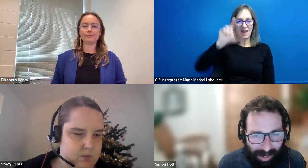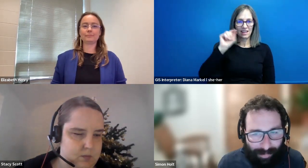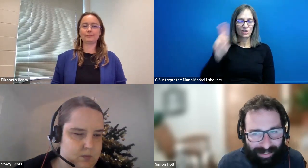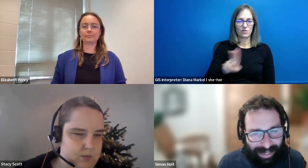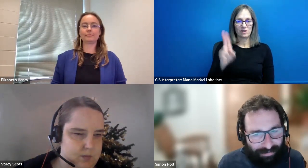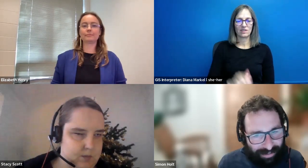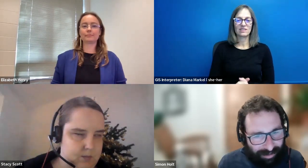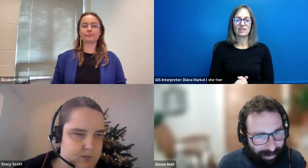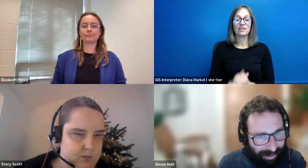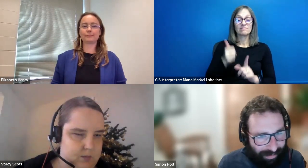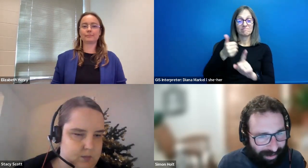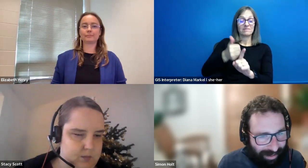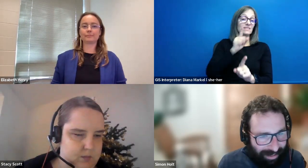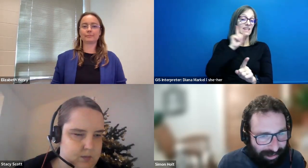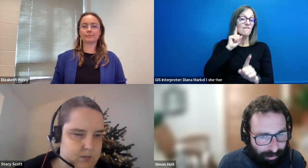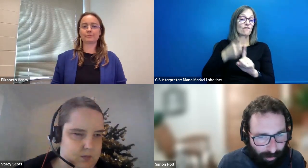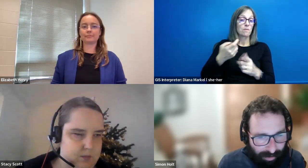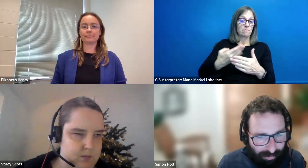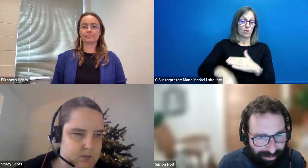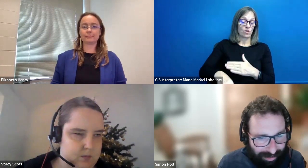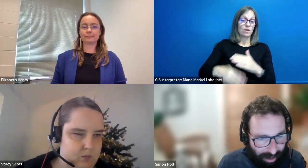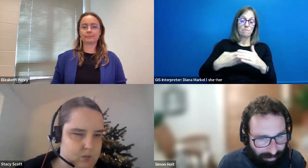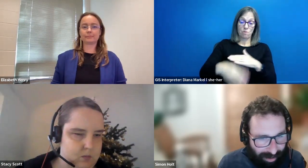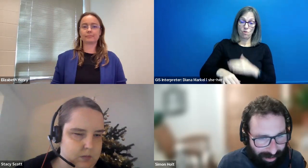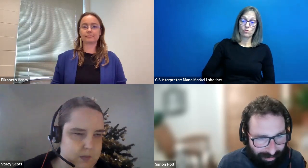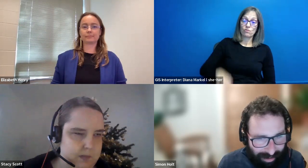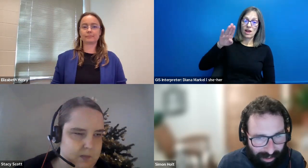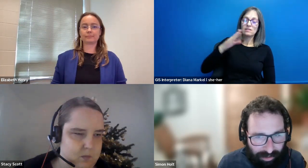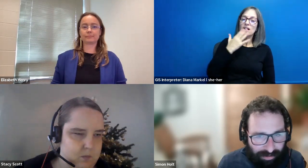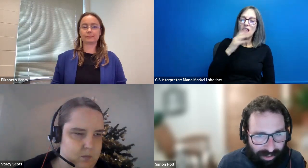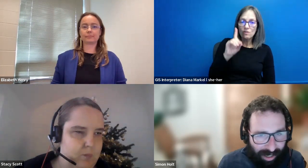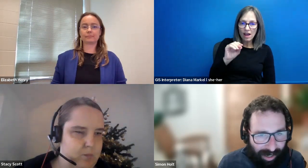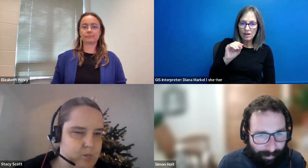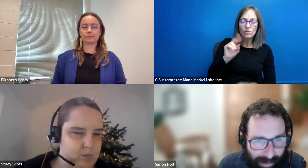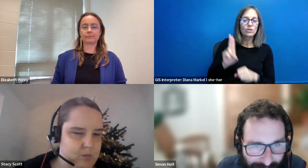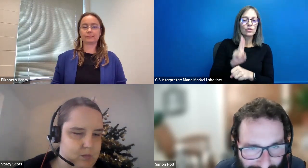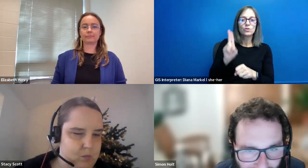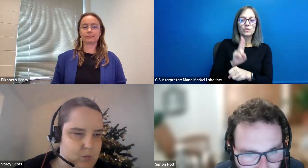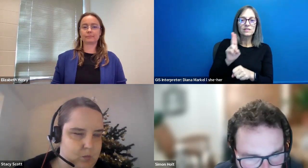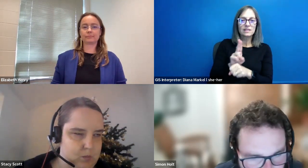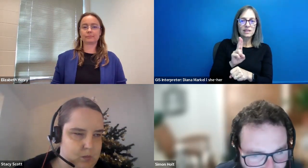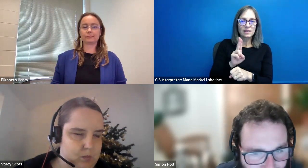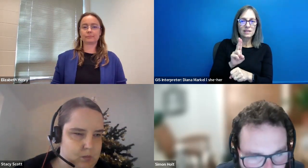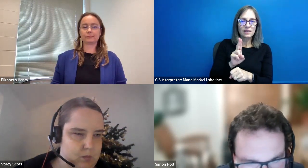Simon Holt: Being deaf since birth, Simon Holt: she was born and raised in Colorado, using um, Simon Holt: using